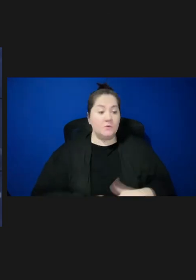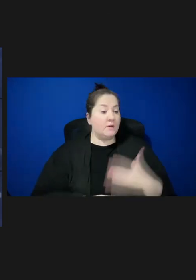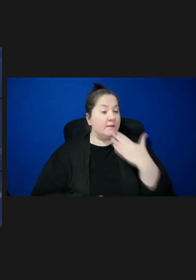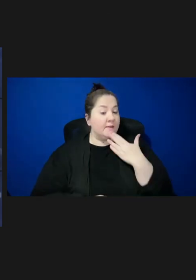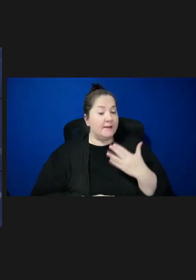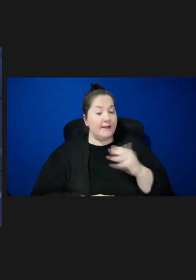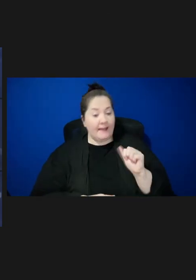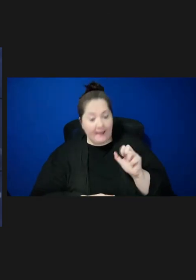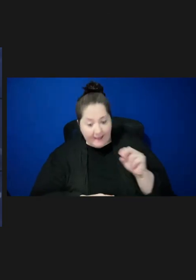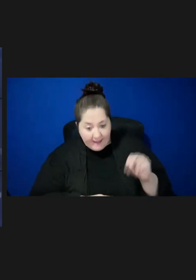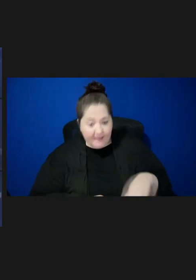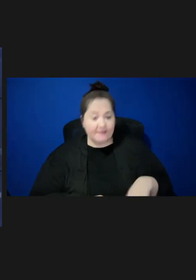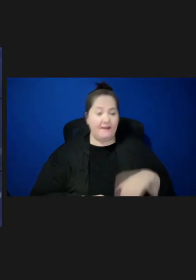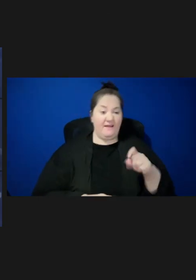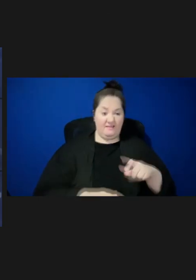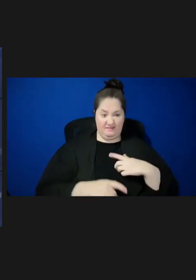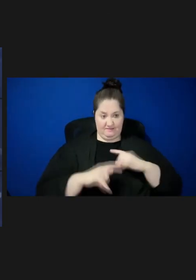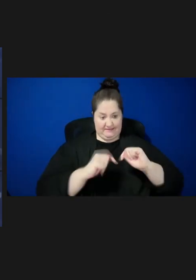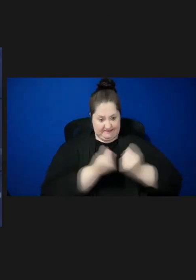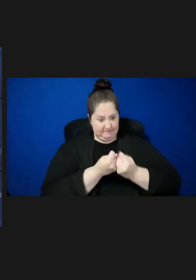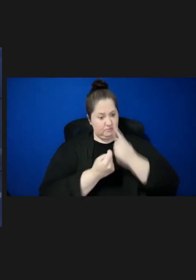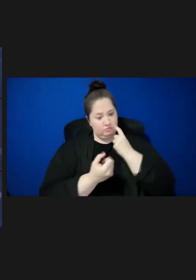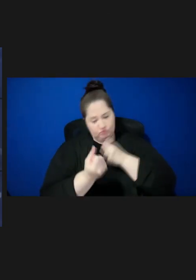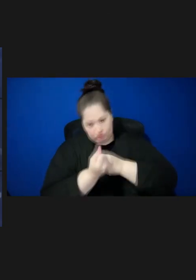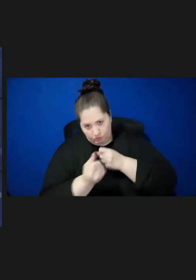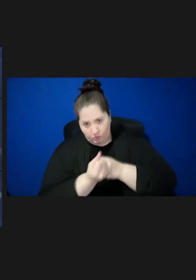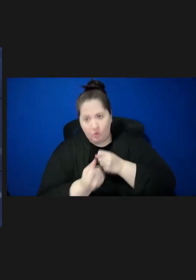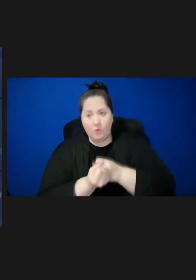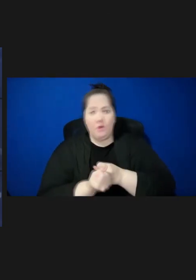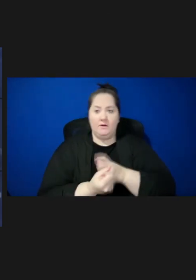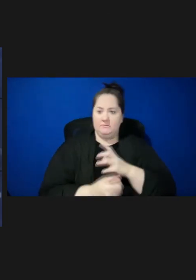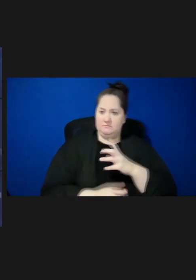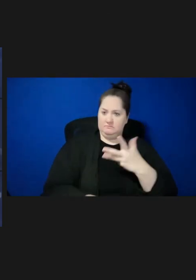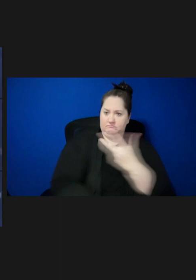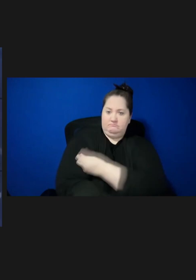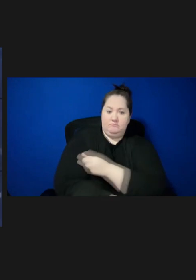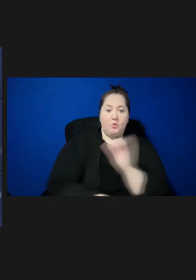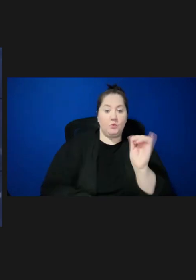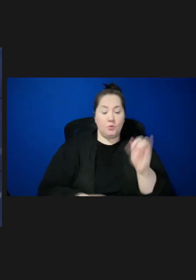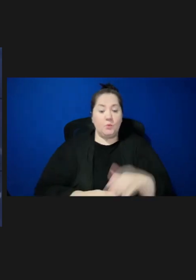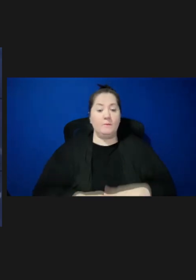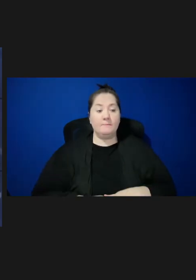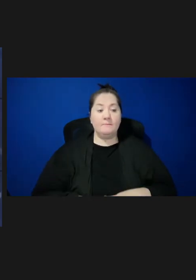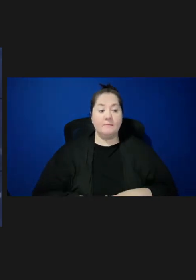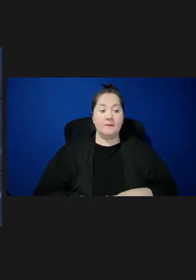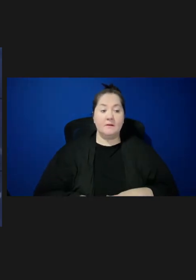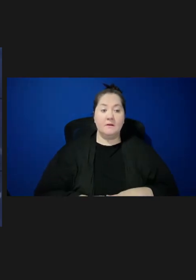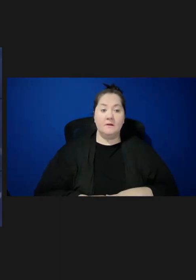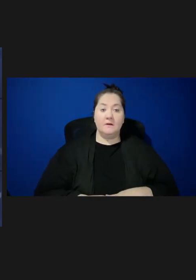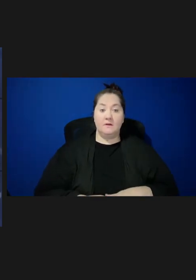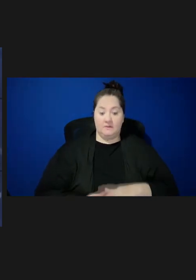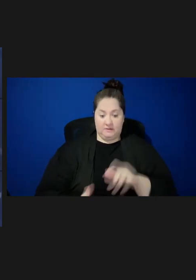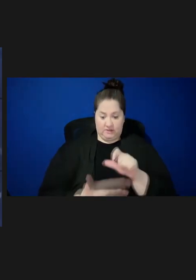for their work to support immunizations as well. In looking at the robust agenda for this meeting,